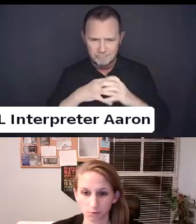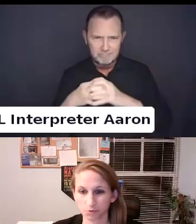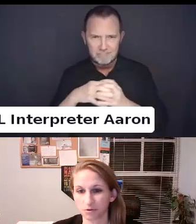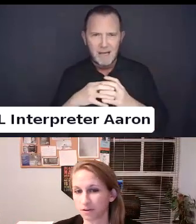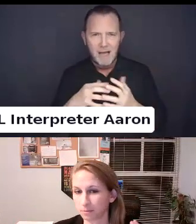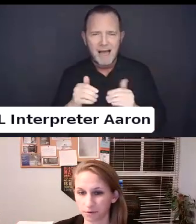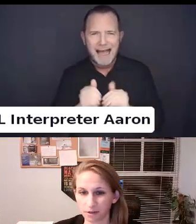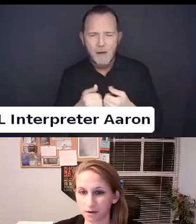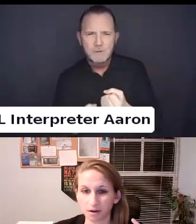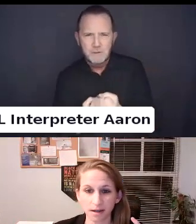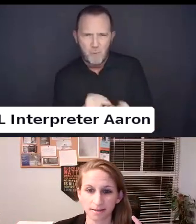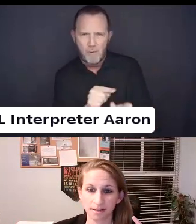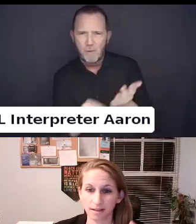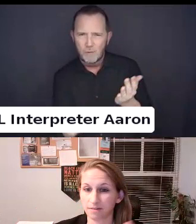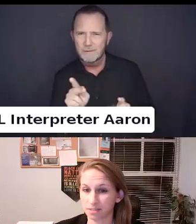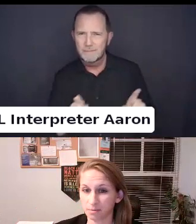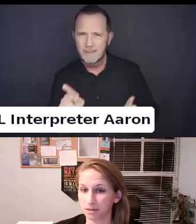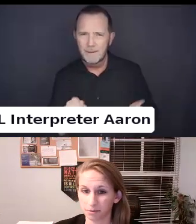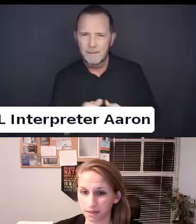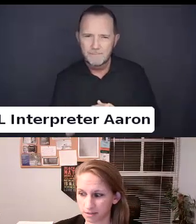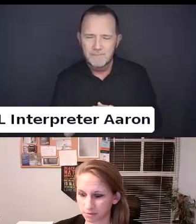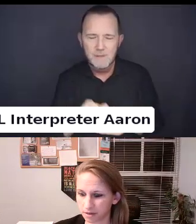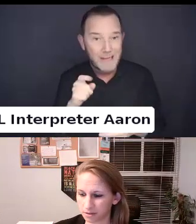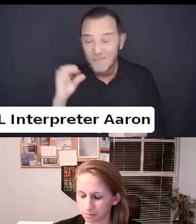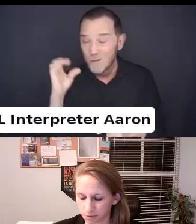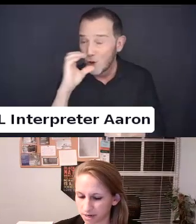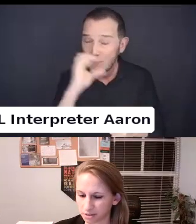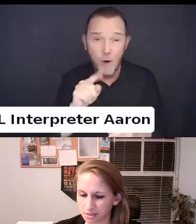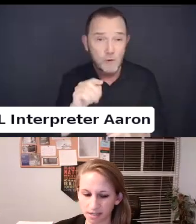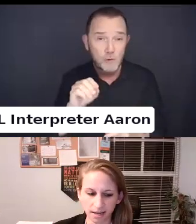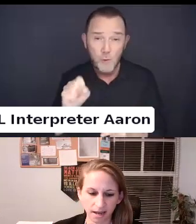and what tools are available they have disability related discrimination or protections and